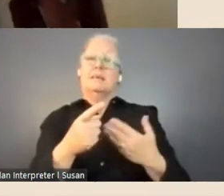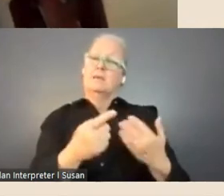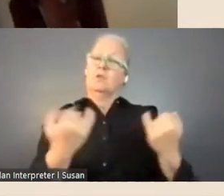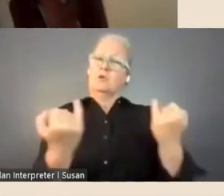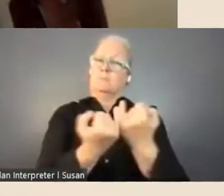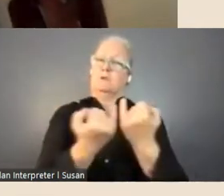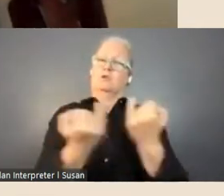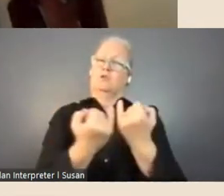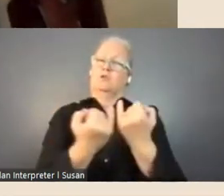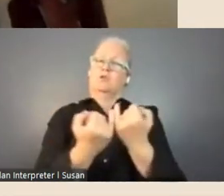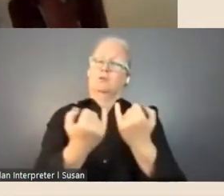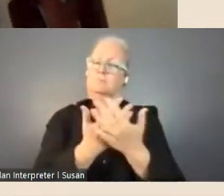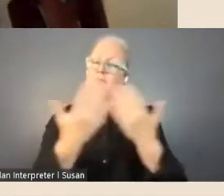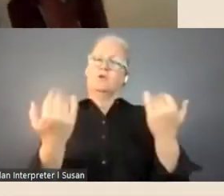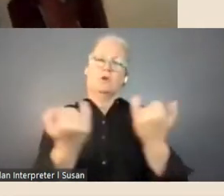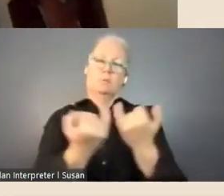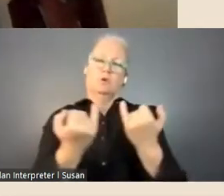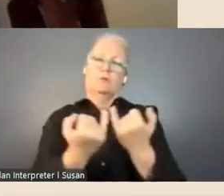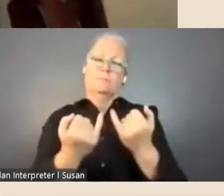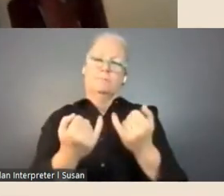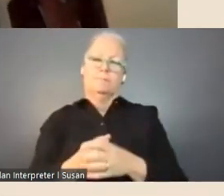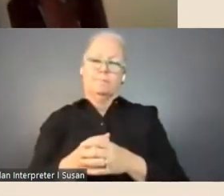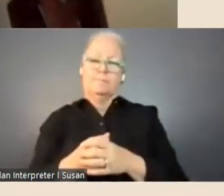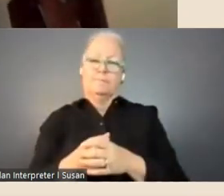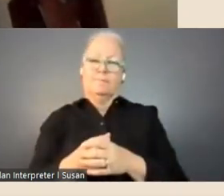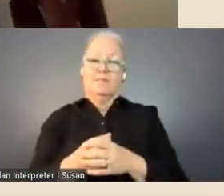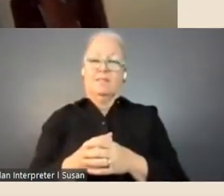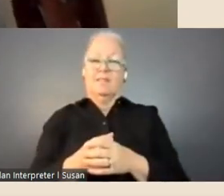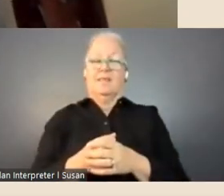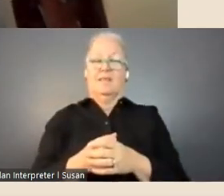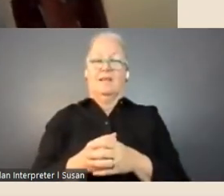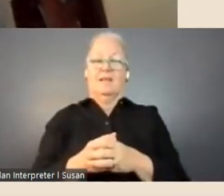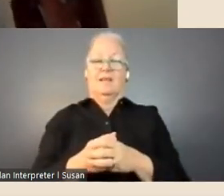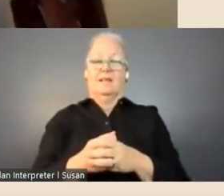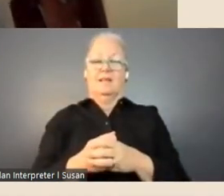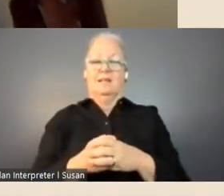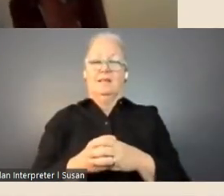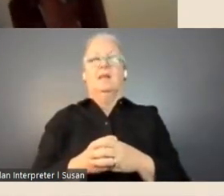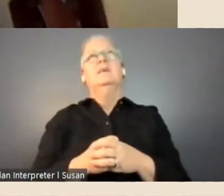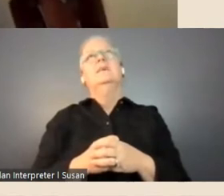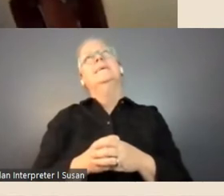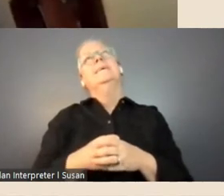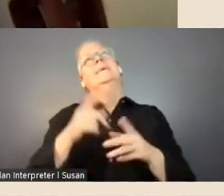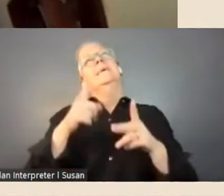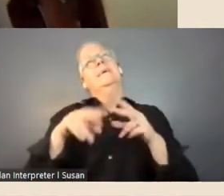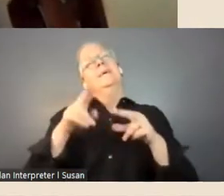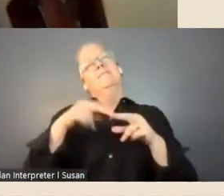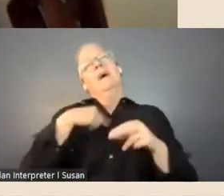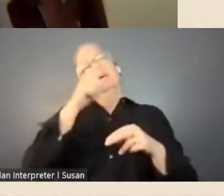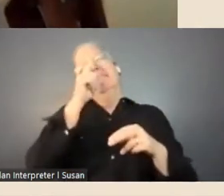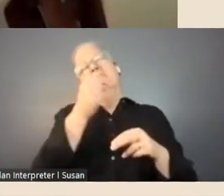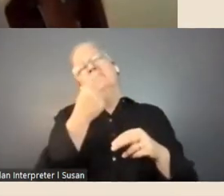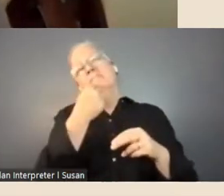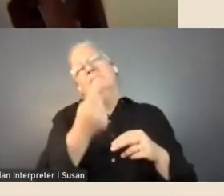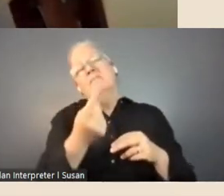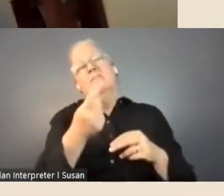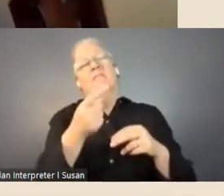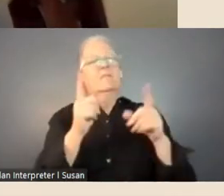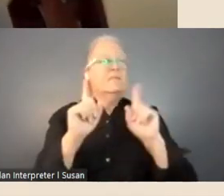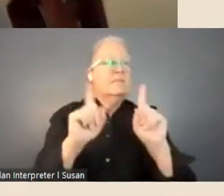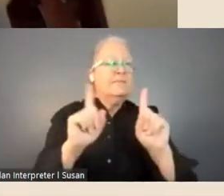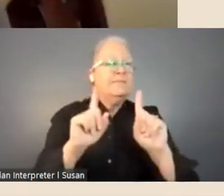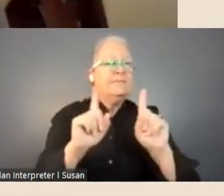I think that I would struggle off the cuff to give a sense of what the sort of percentage